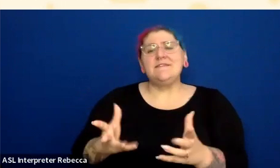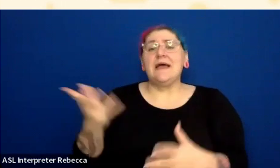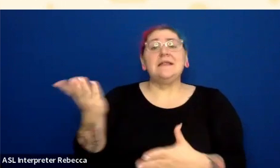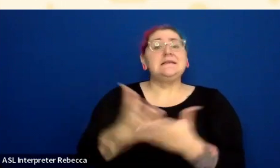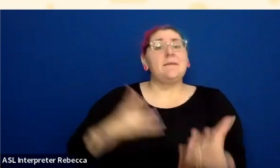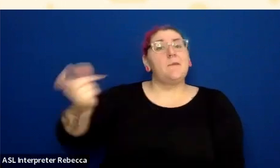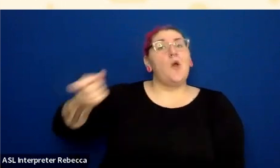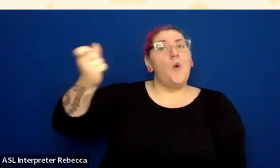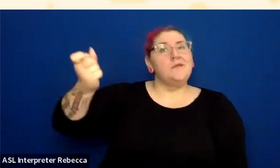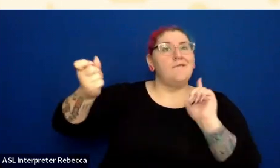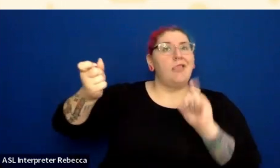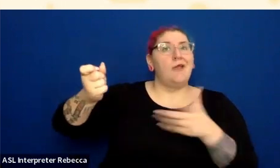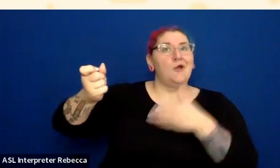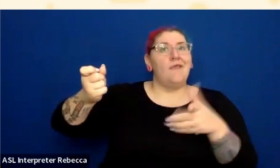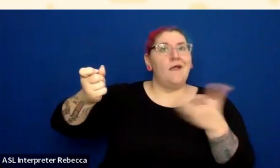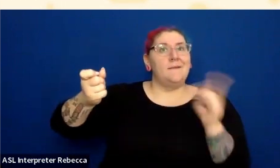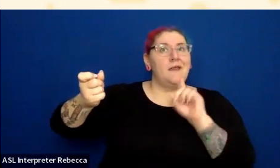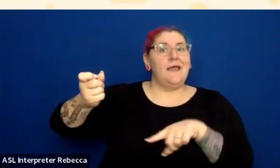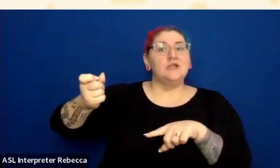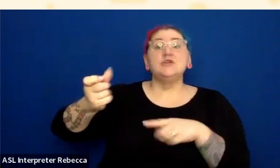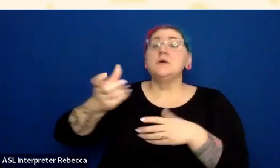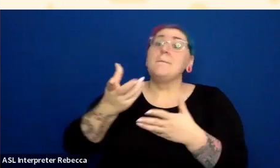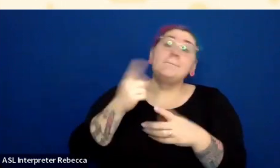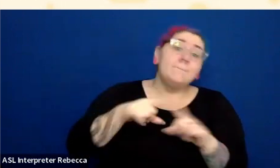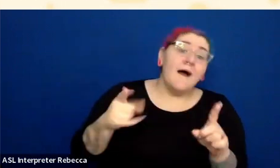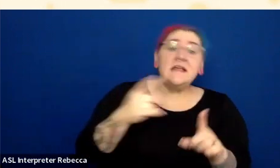if it seems helpful to just answer them while I'm going, I'll do that instead.